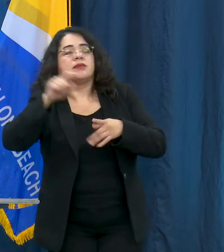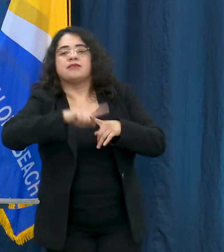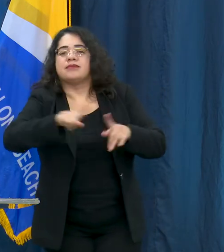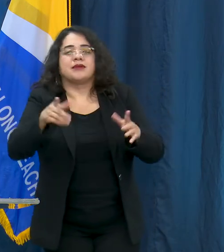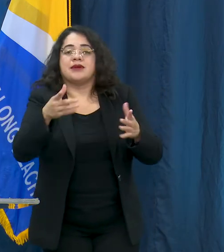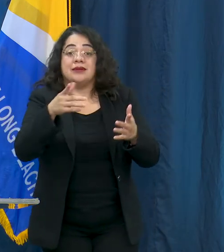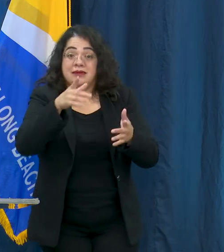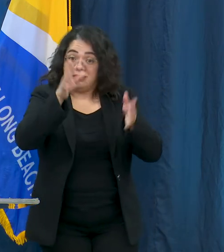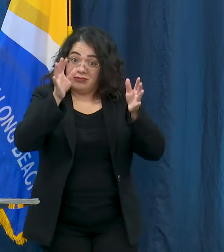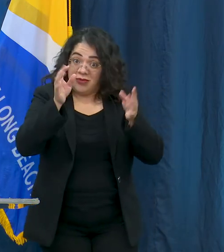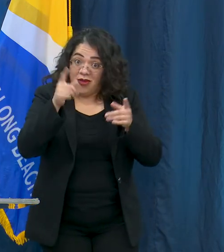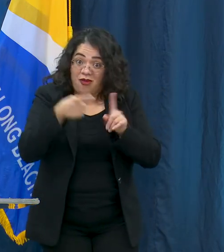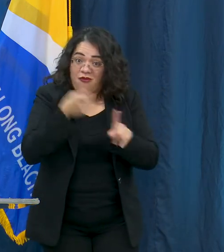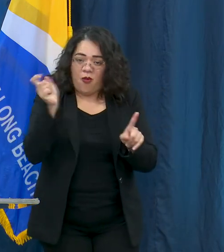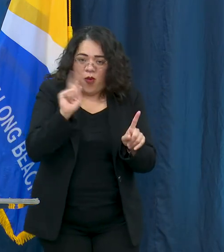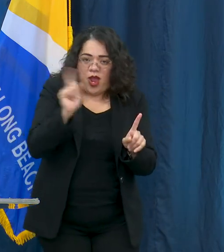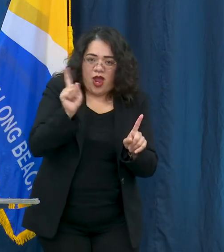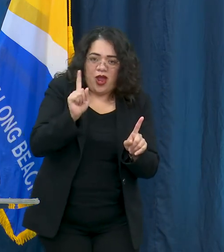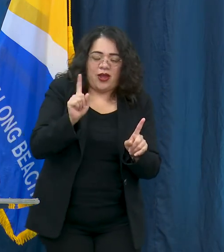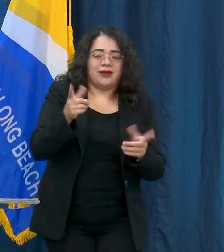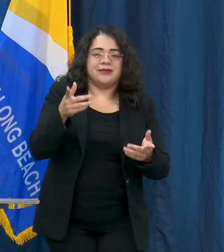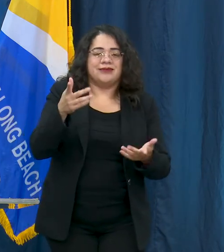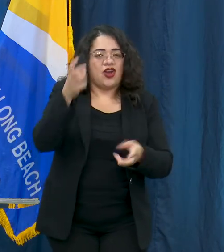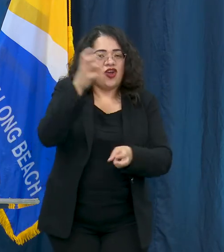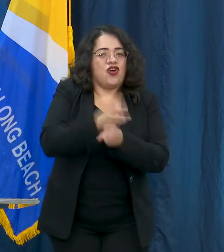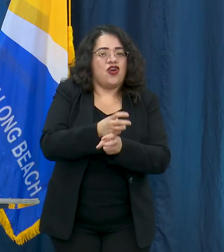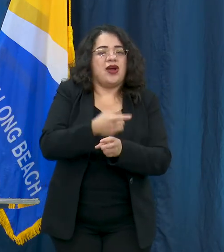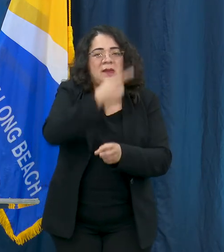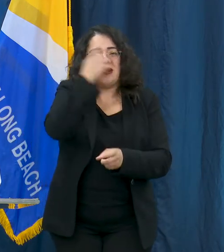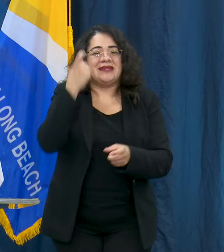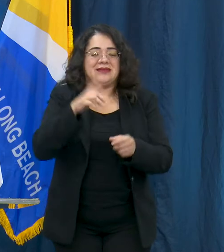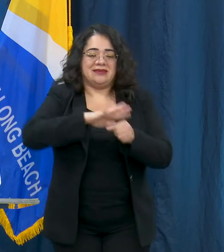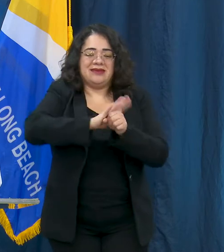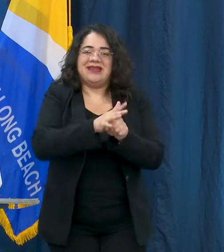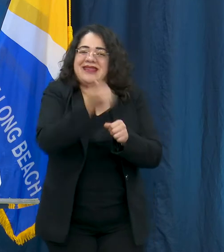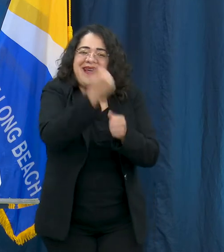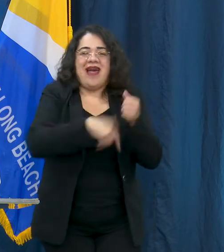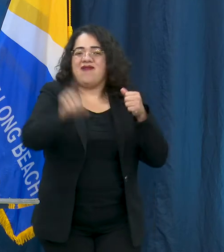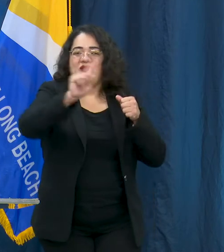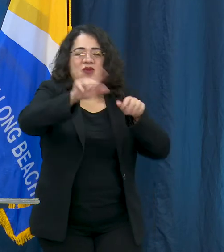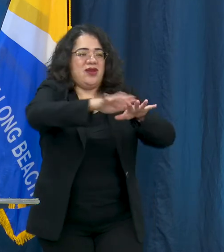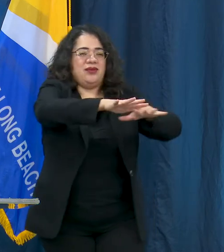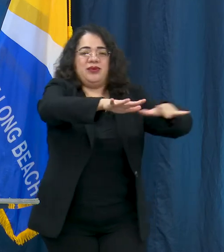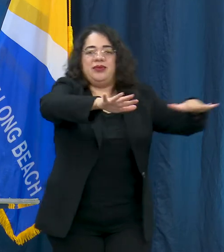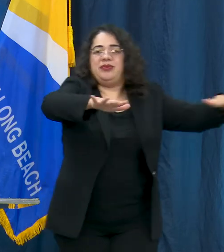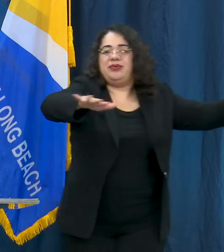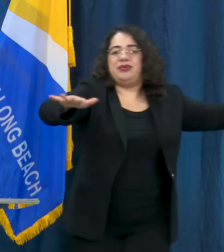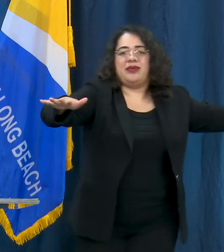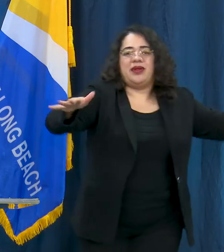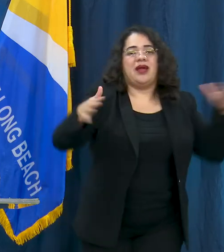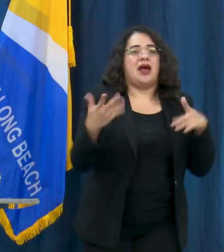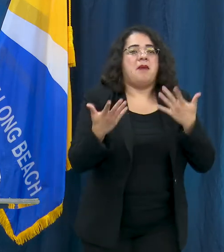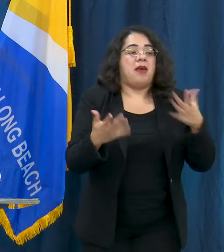because it's transmitting and circulating within our community, it could be that they got it from somewhere else.